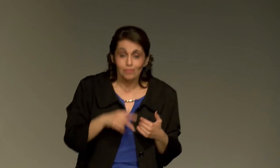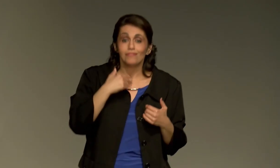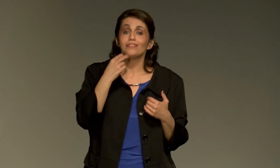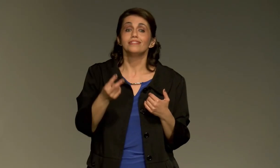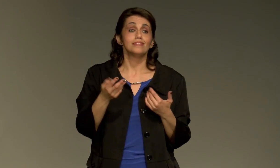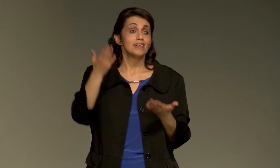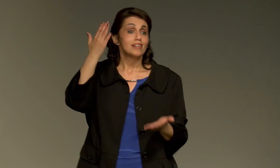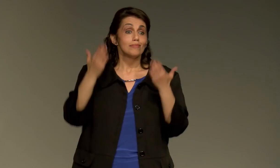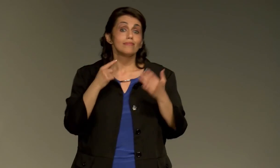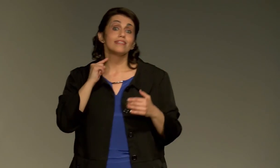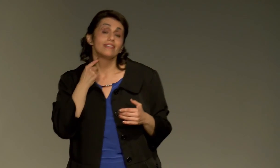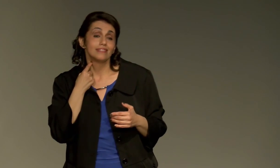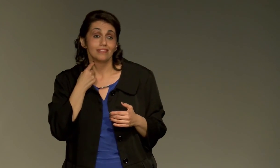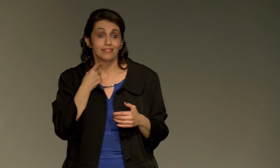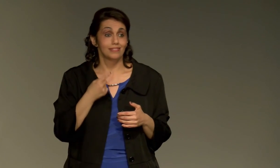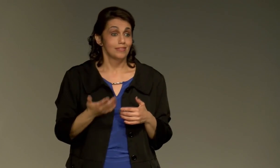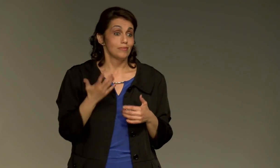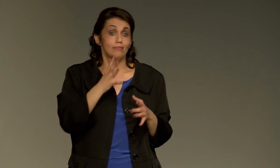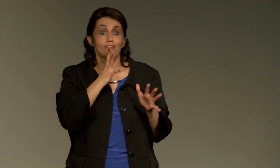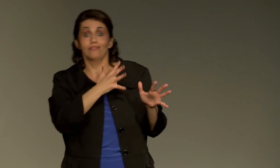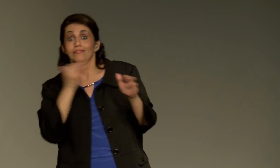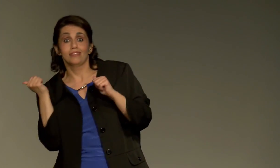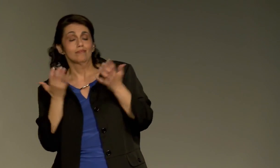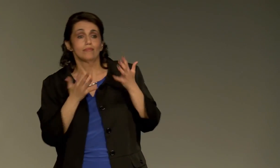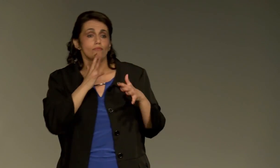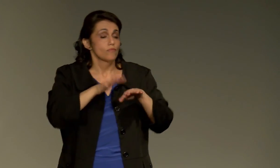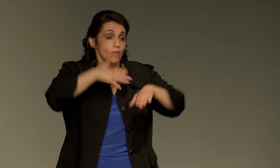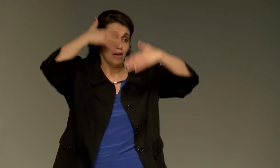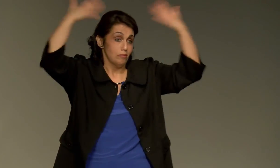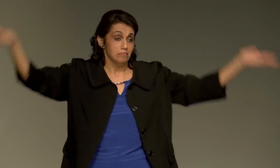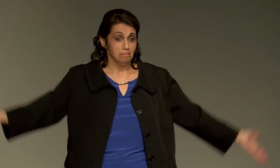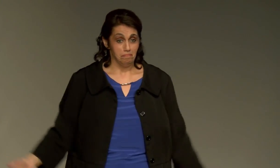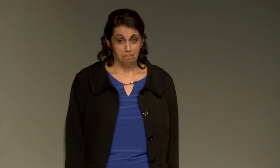They could have a low-pitched voice, a high-pitched voice. They could have an accent. They could talk very fast.